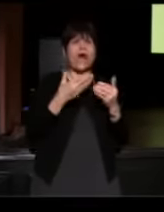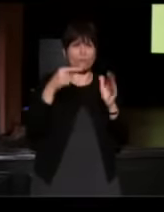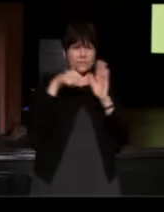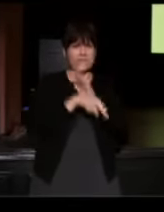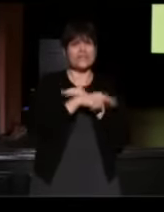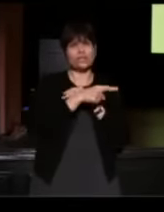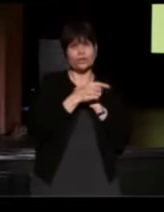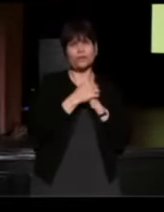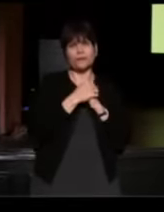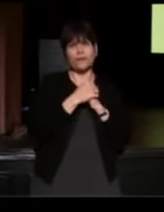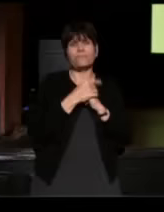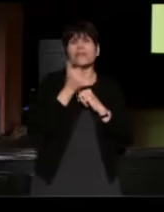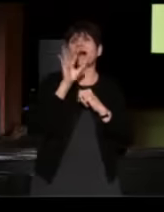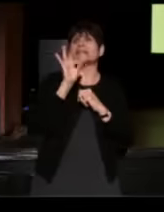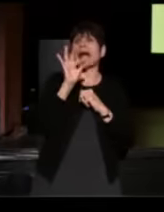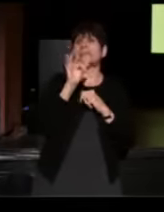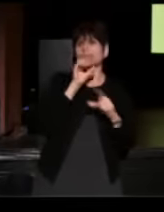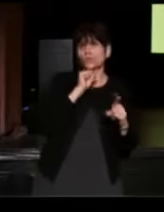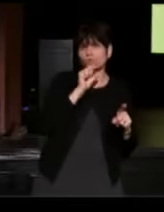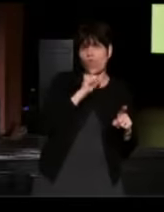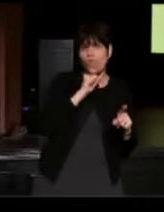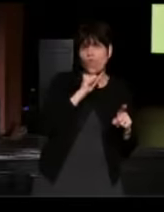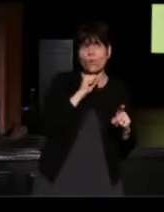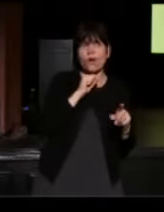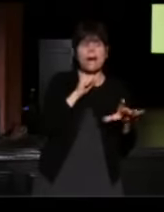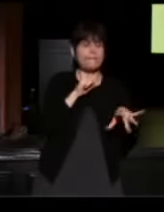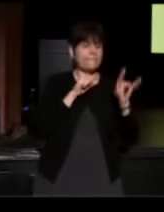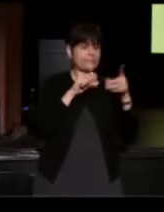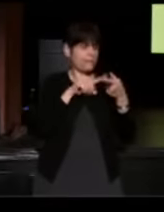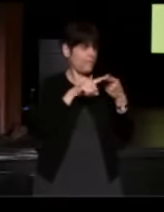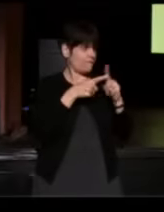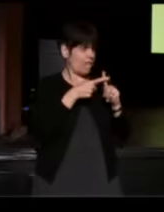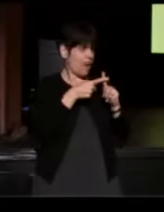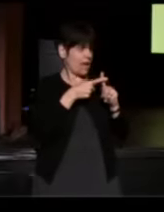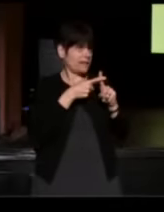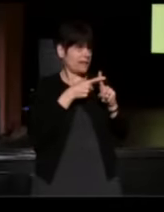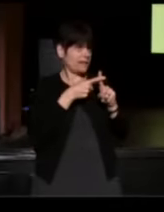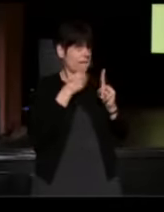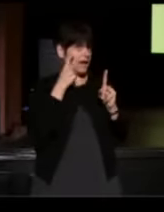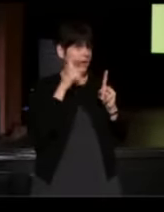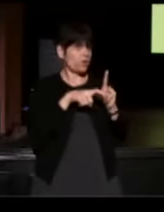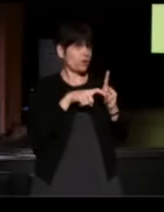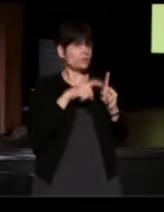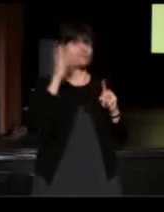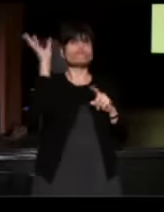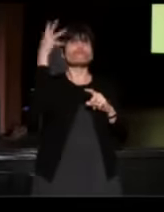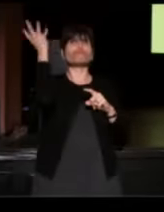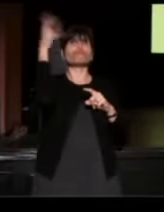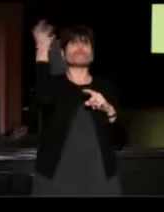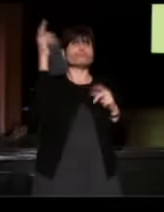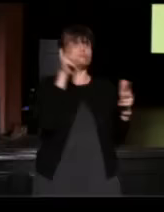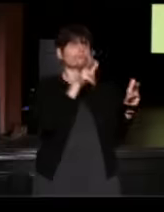(Alex) Yeah, I was 19 years old, I had picked up a friend and I noticed that we had red and blue light spots, we were being pulled over.